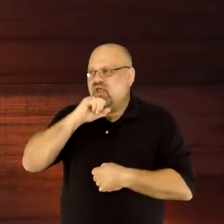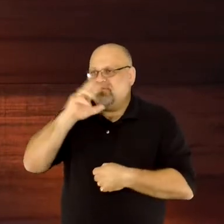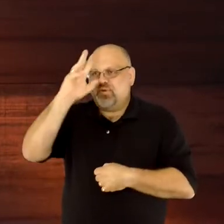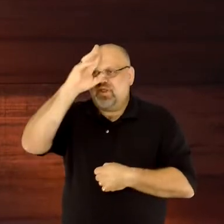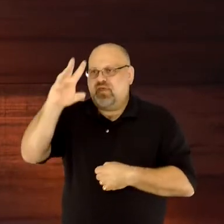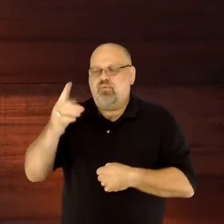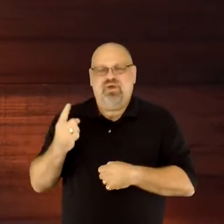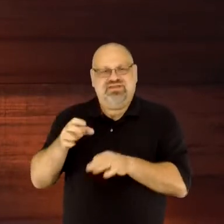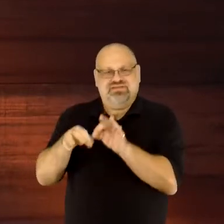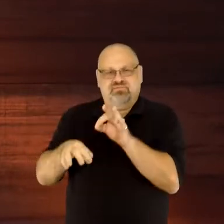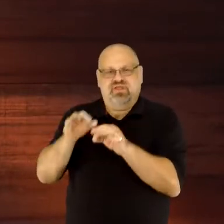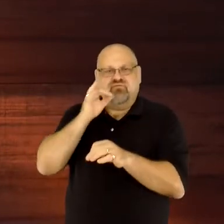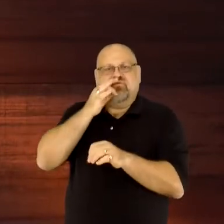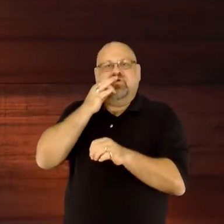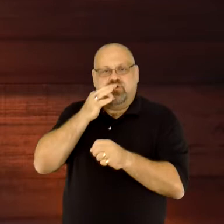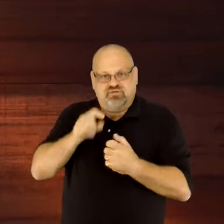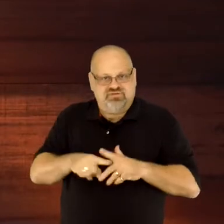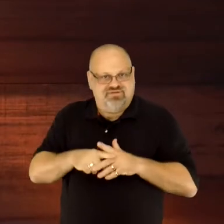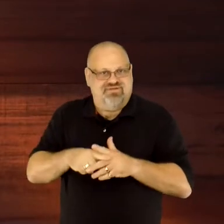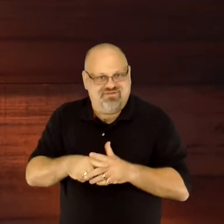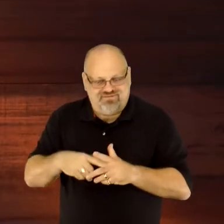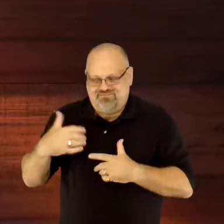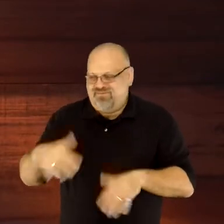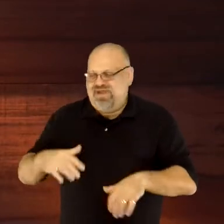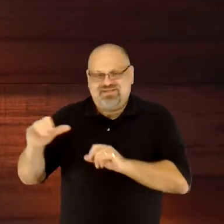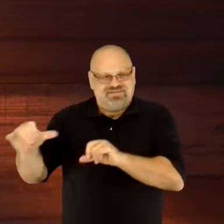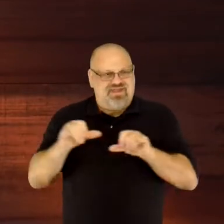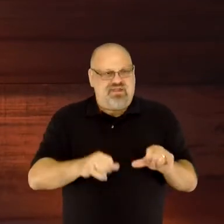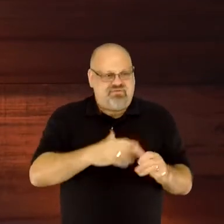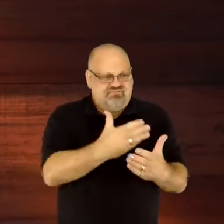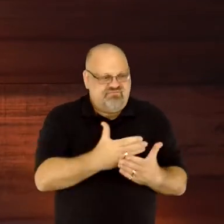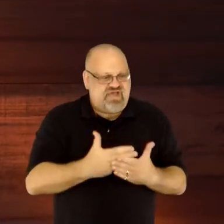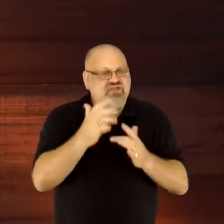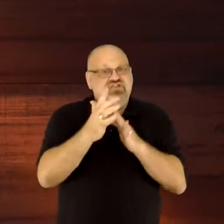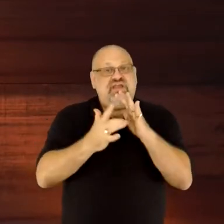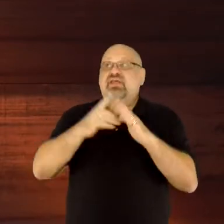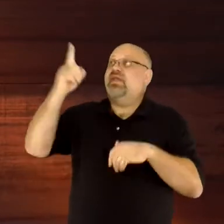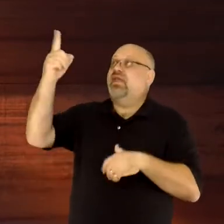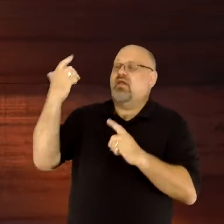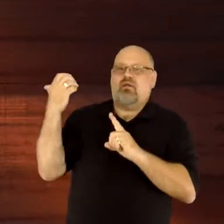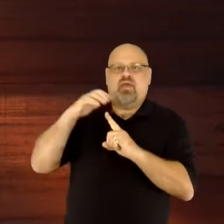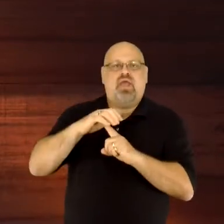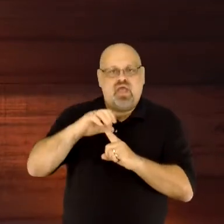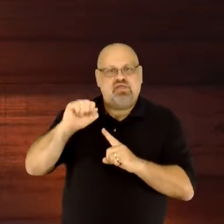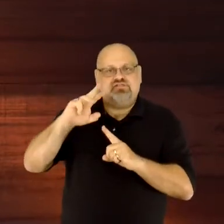supreme, is evident in all of creation, because the word of God explains that all things have